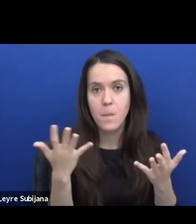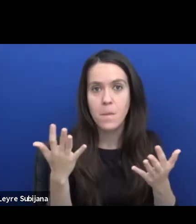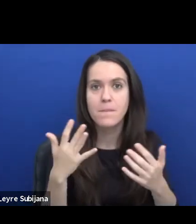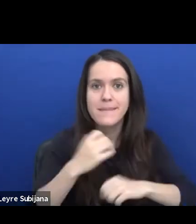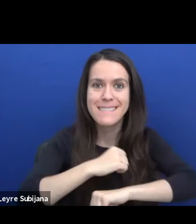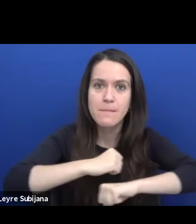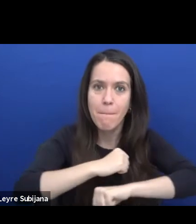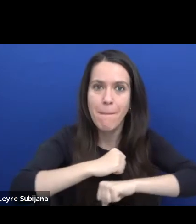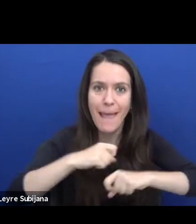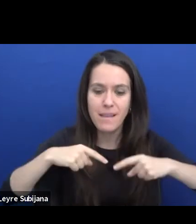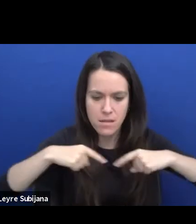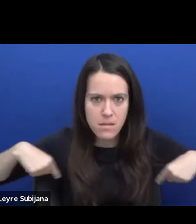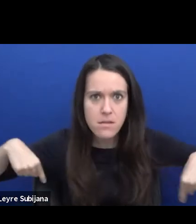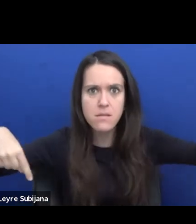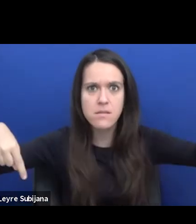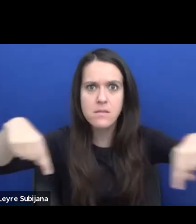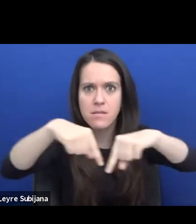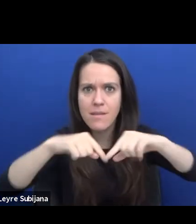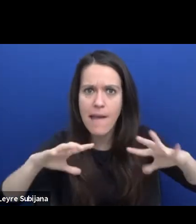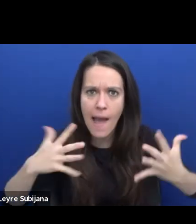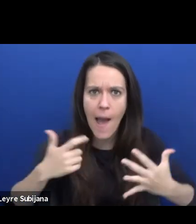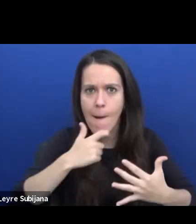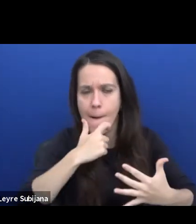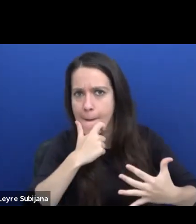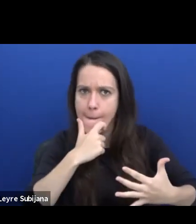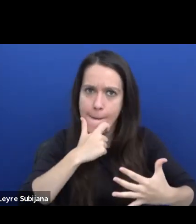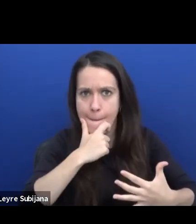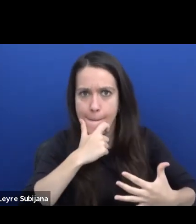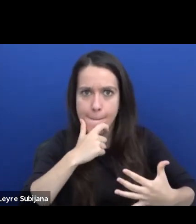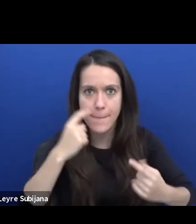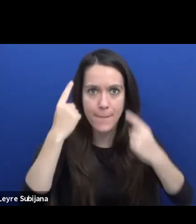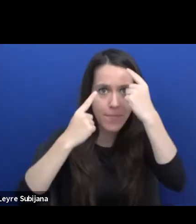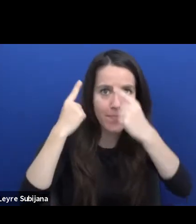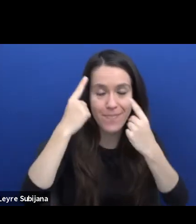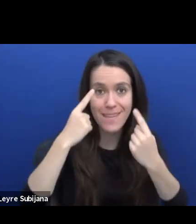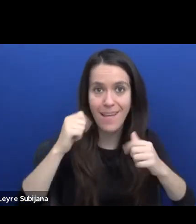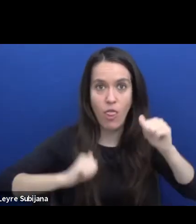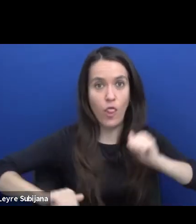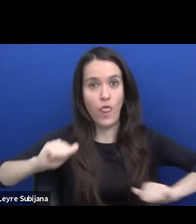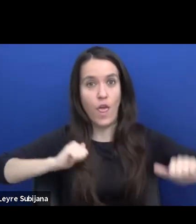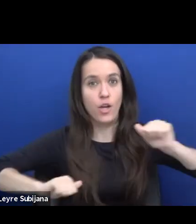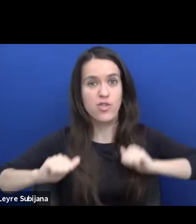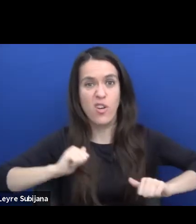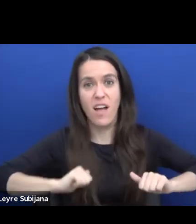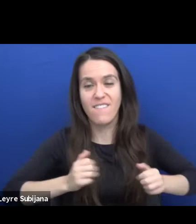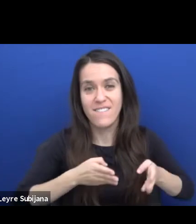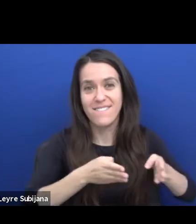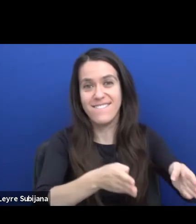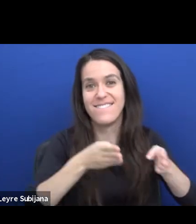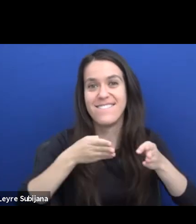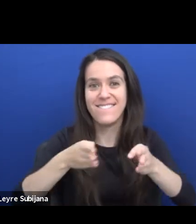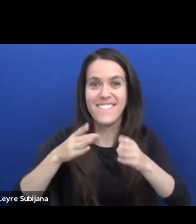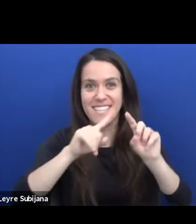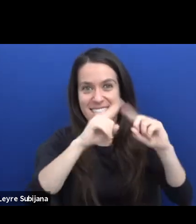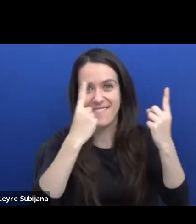Every theatre works in different kind of things and they are slightly different.